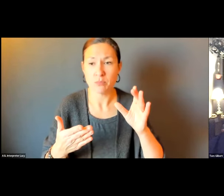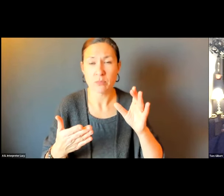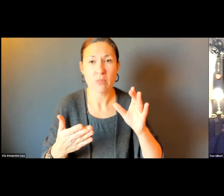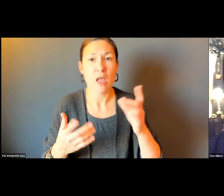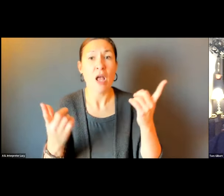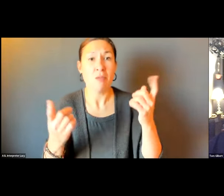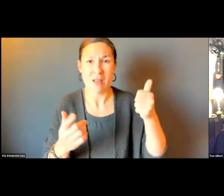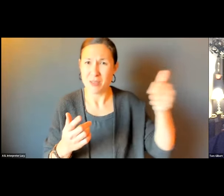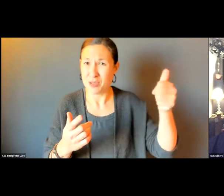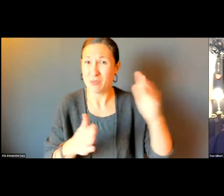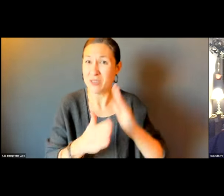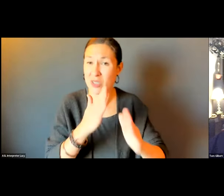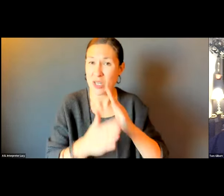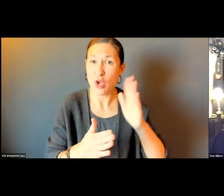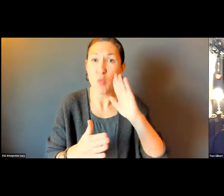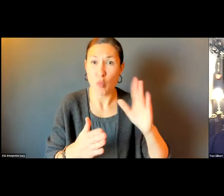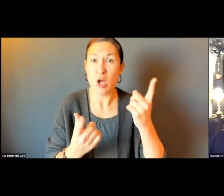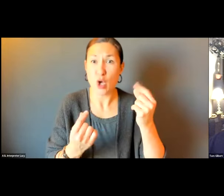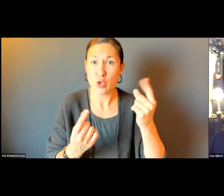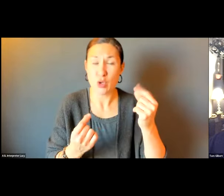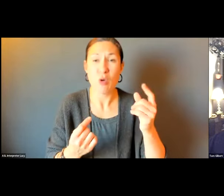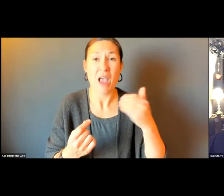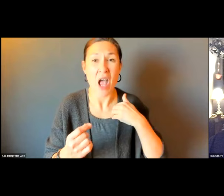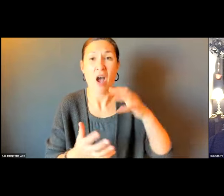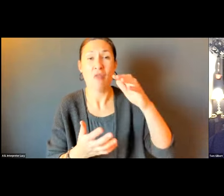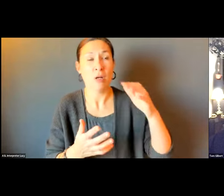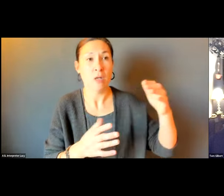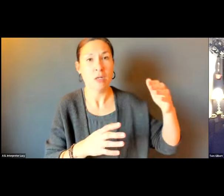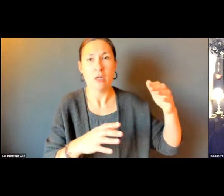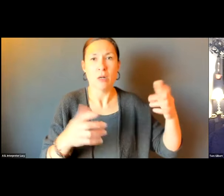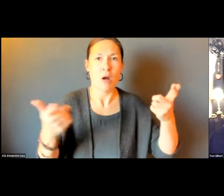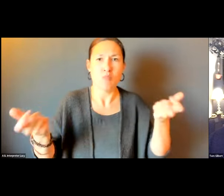THE SNOWSTORM IS OVER, THEIR